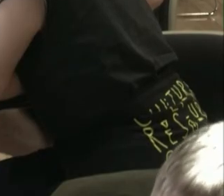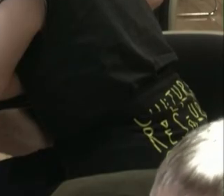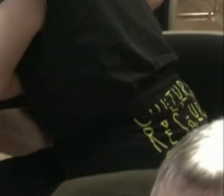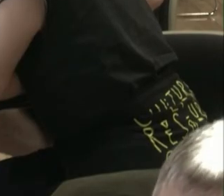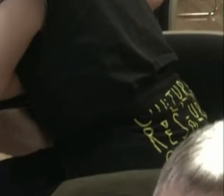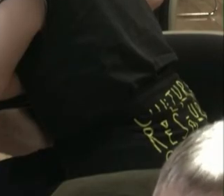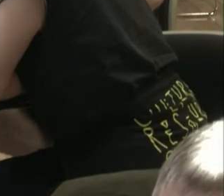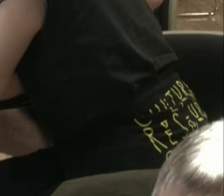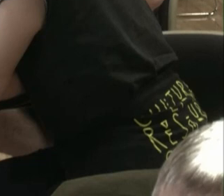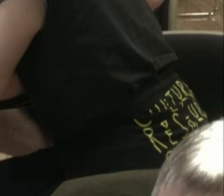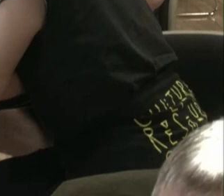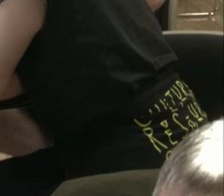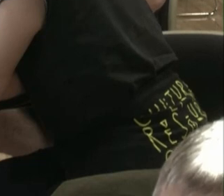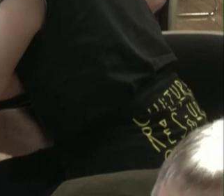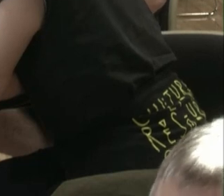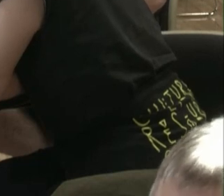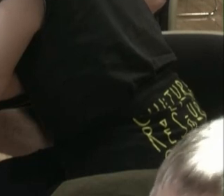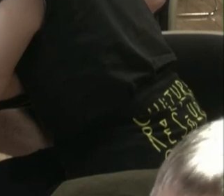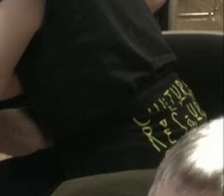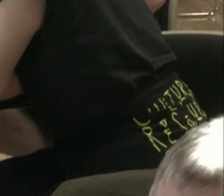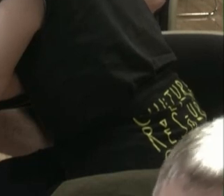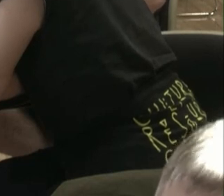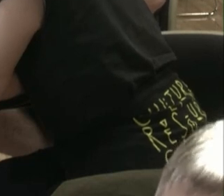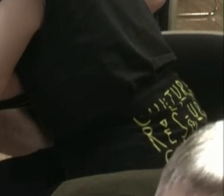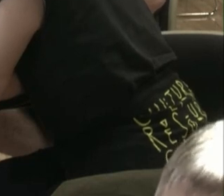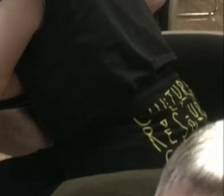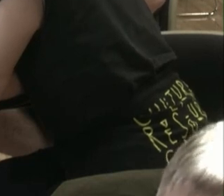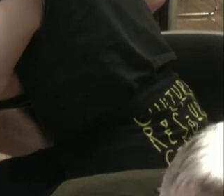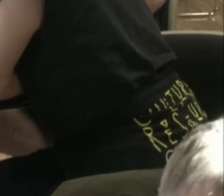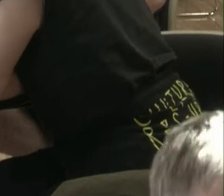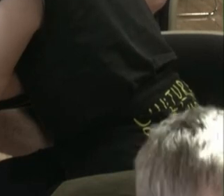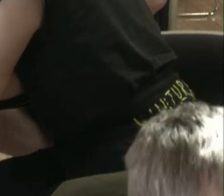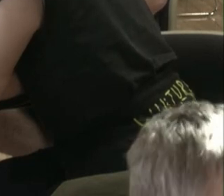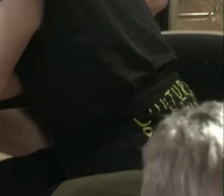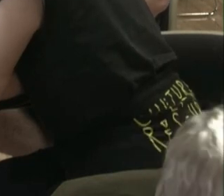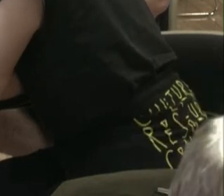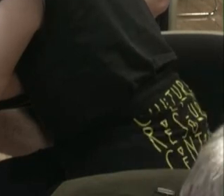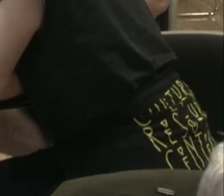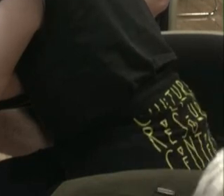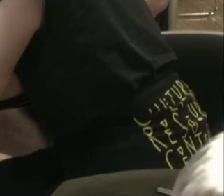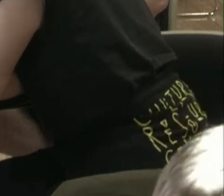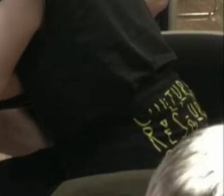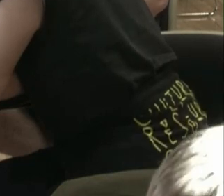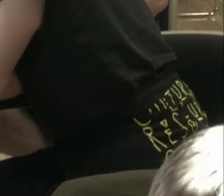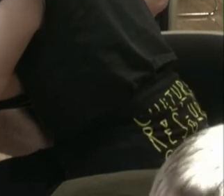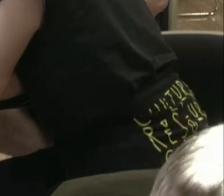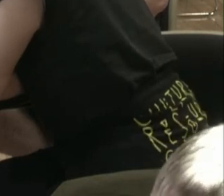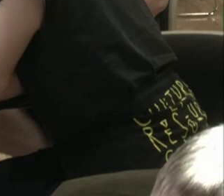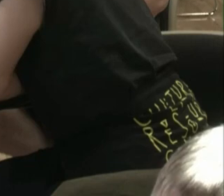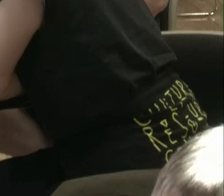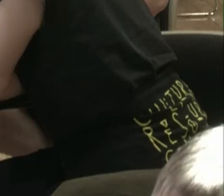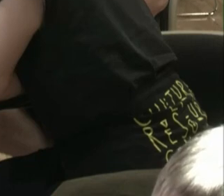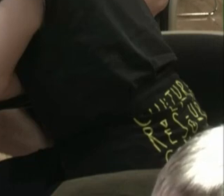Studies suggest when you imagine your future self, your brain